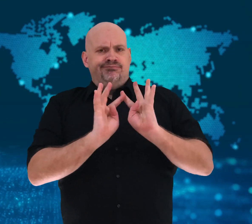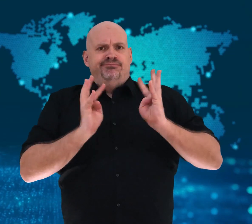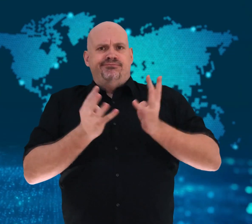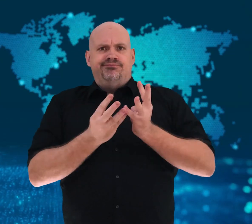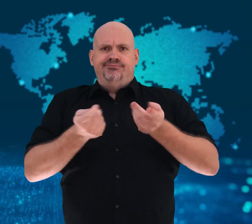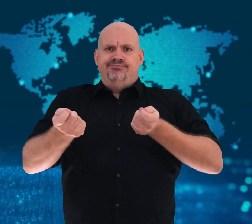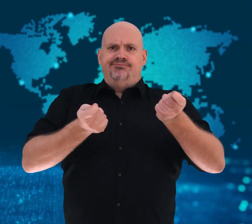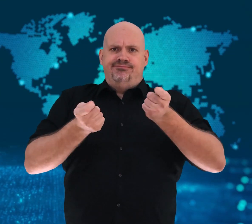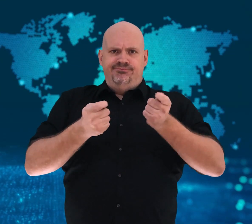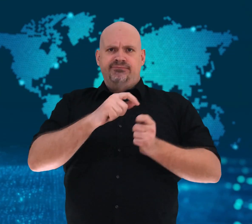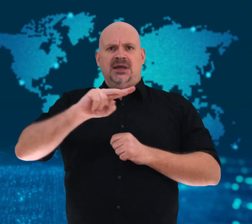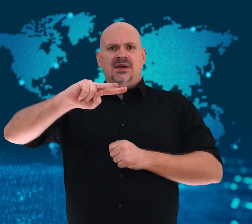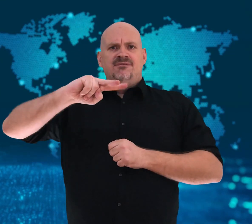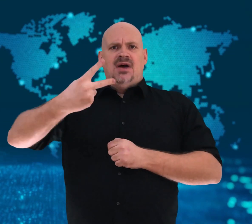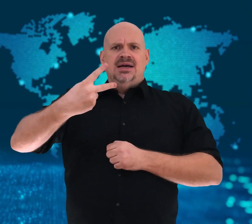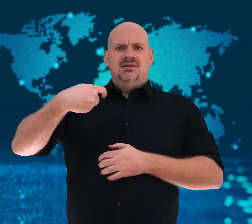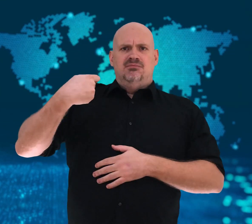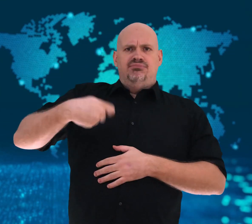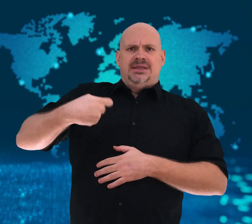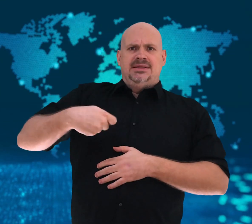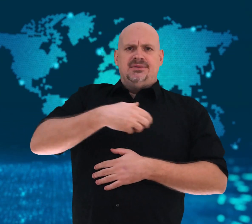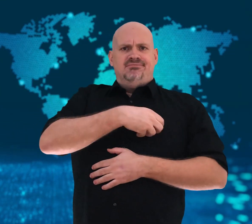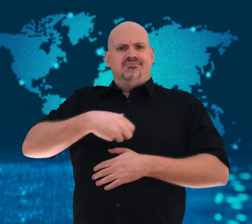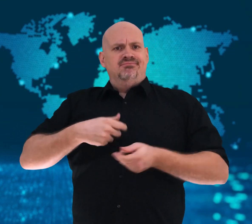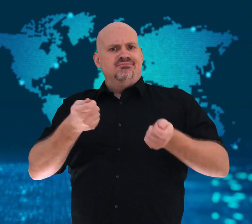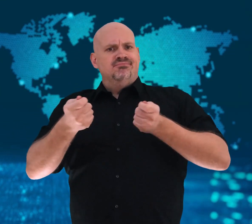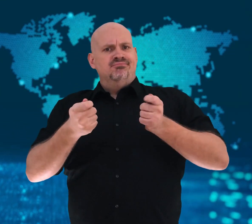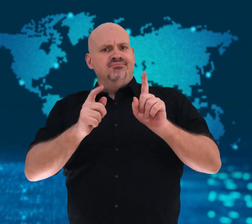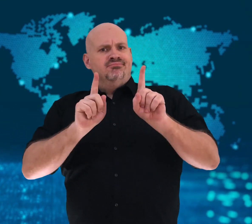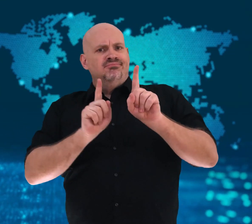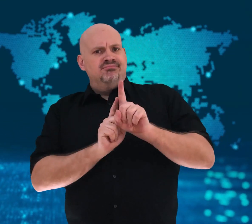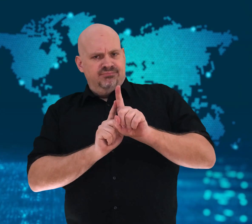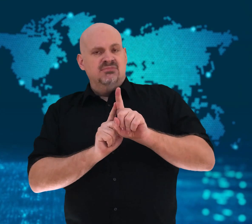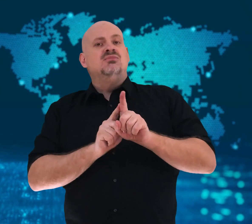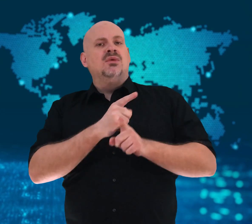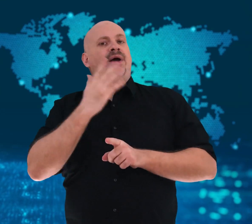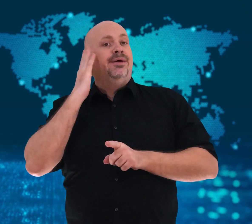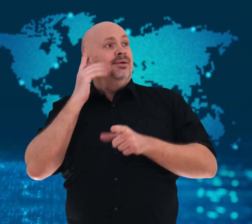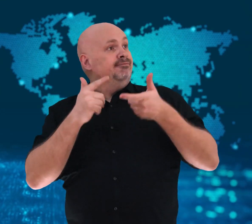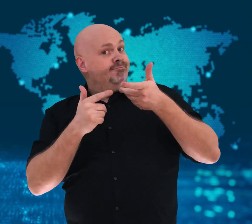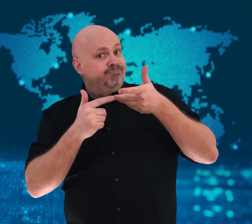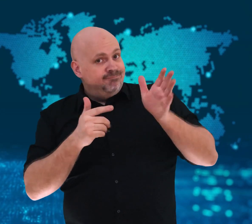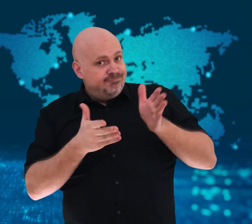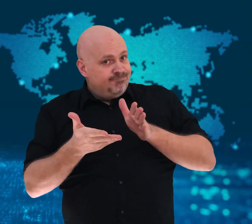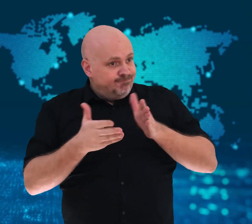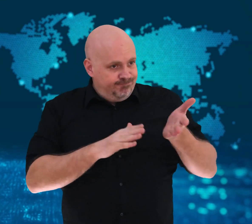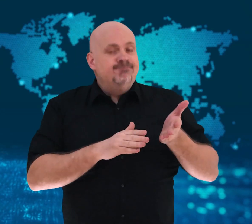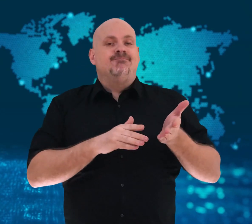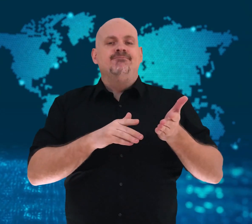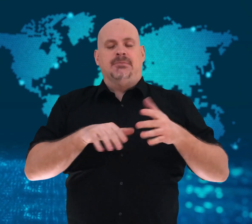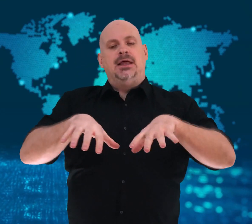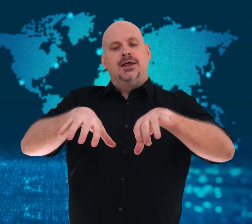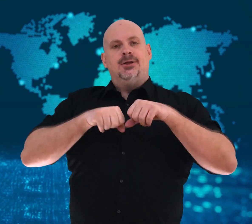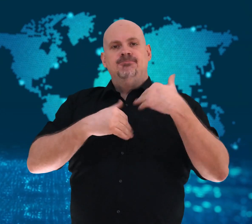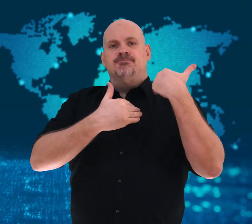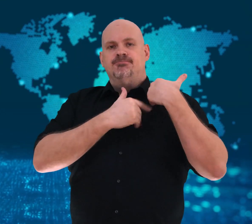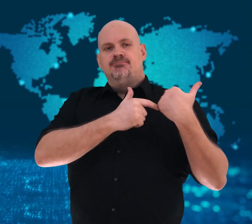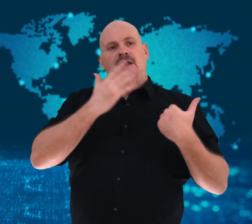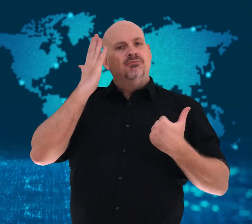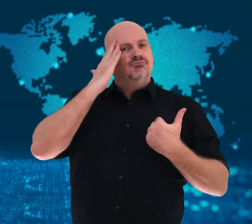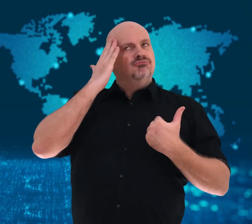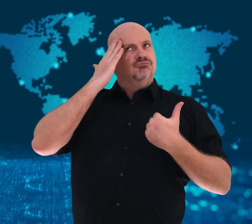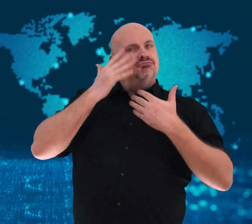Metsola worked with him as a top Vice President of the chamber,